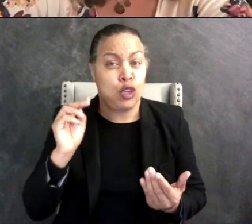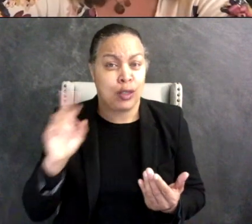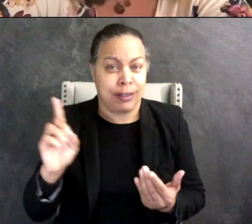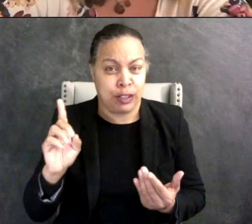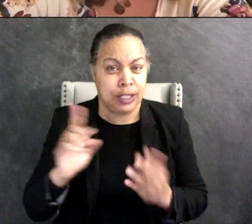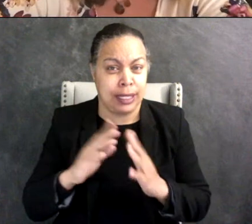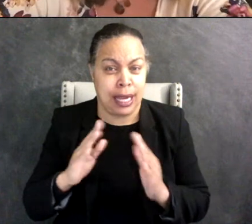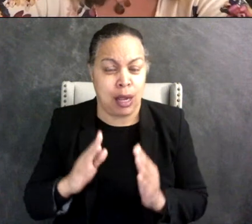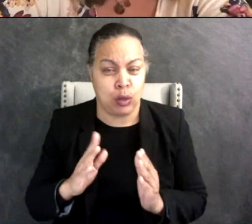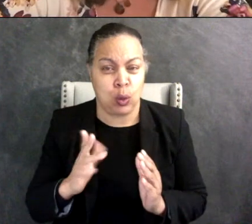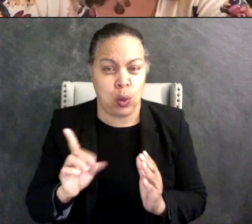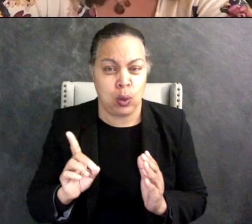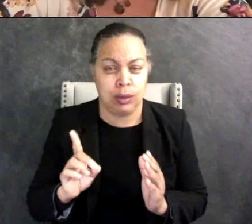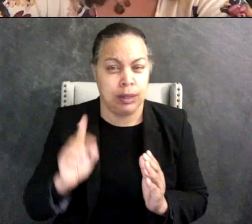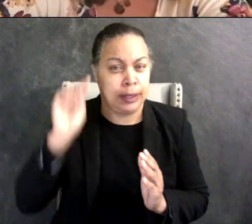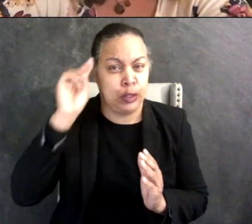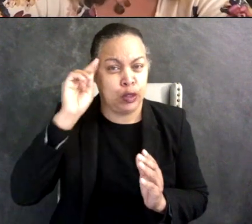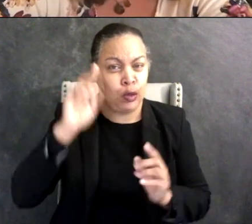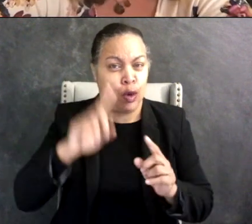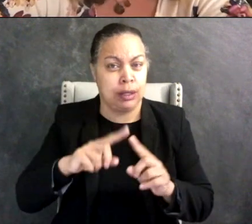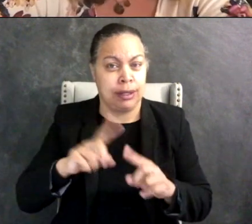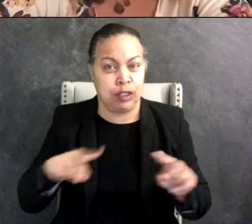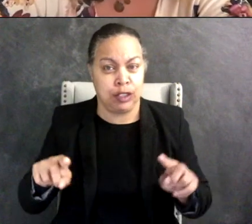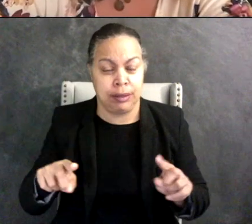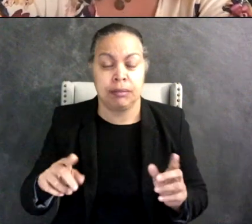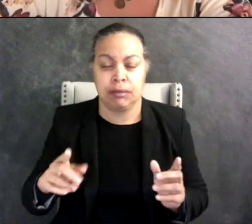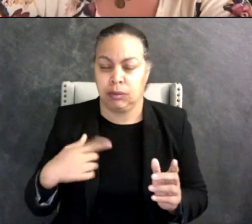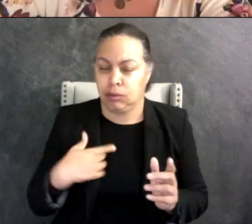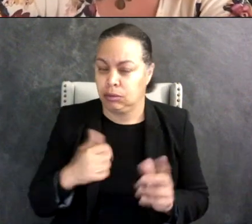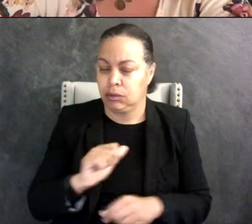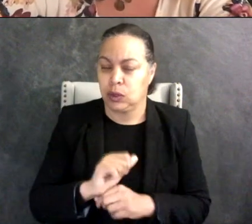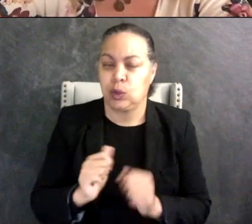we all have different access needs so we try to work together and come up with